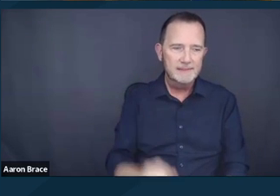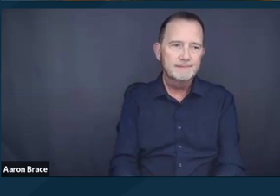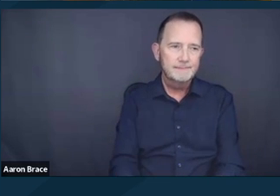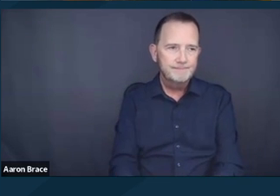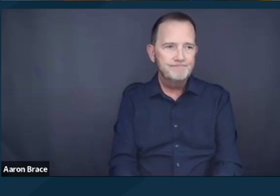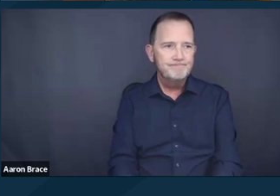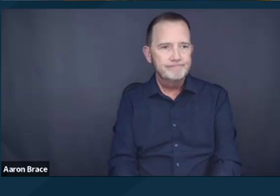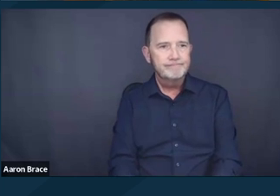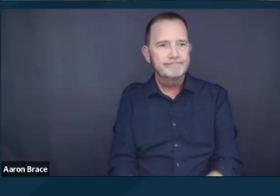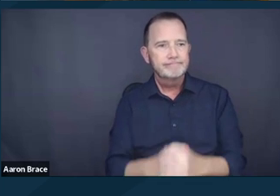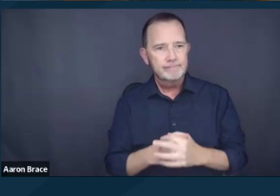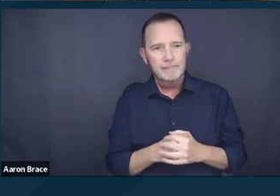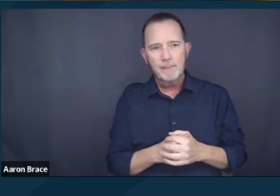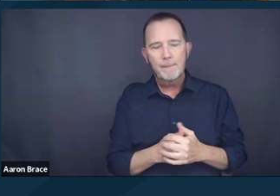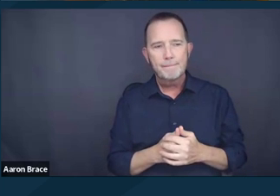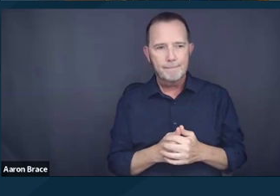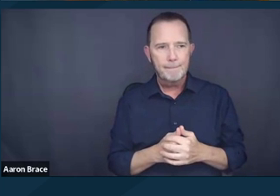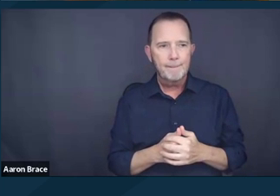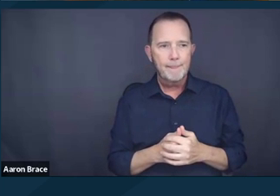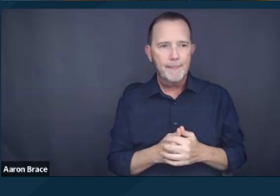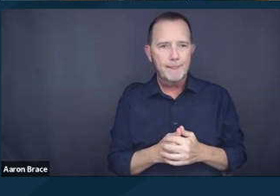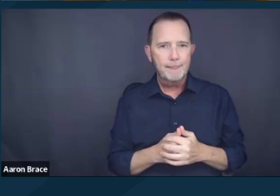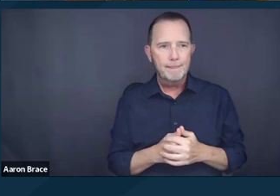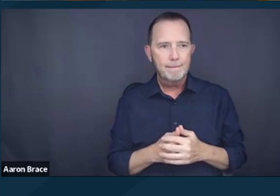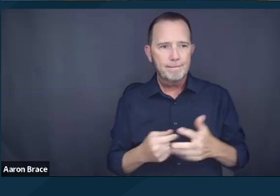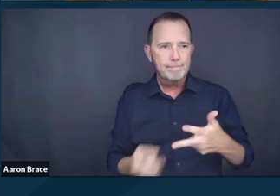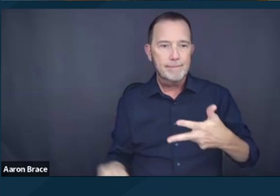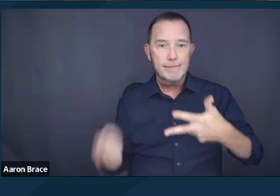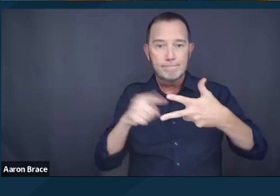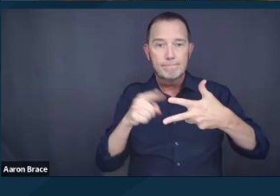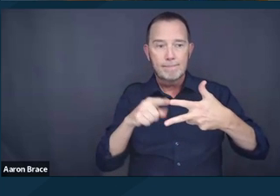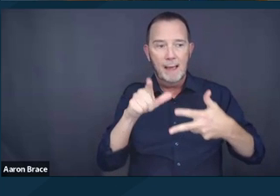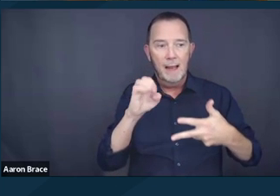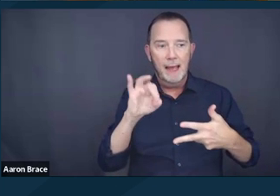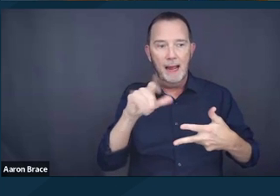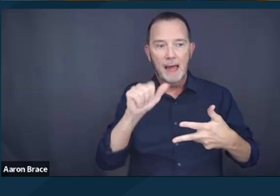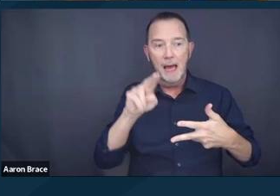Then we also have a quote from Leilani Farha, who some of you may not be familiar with,